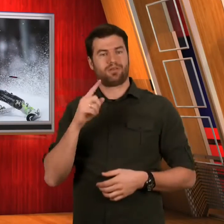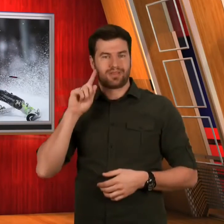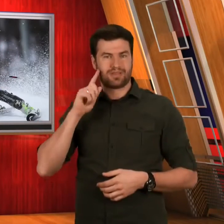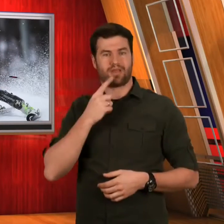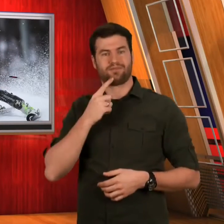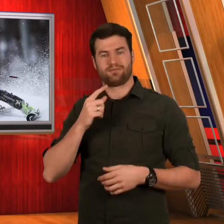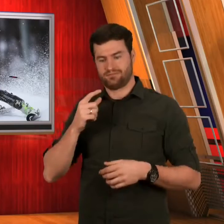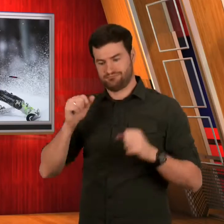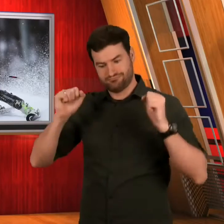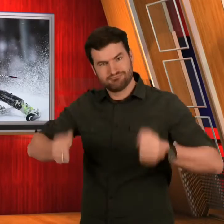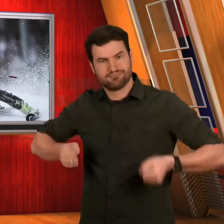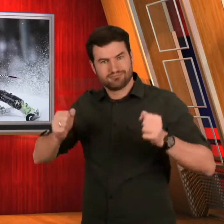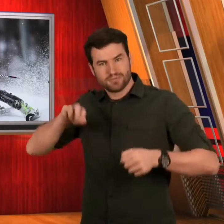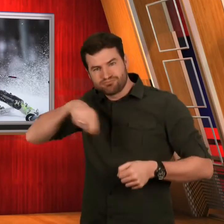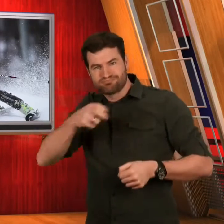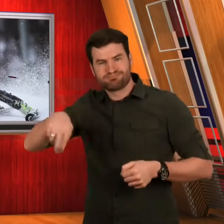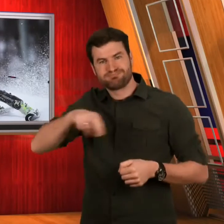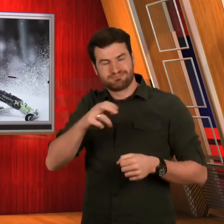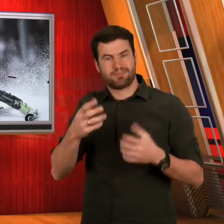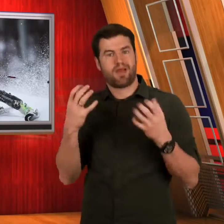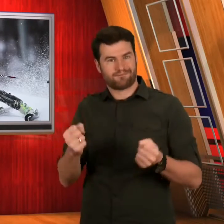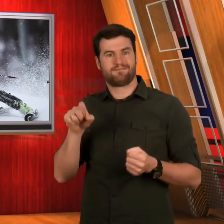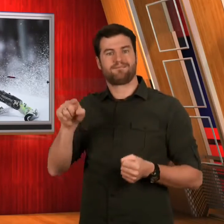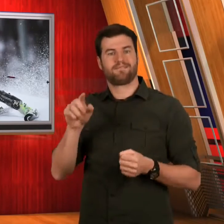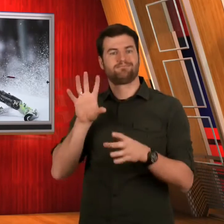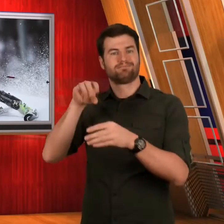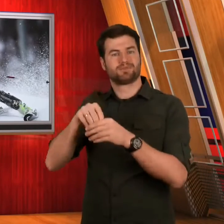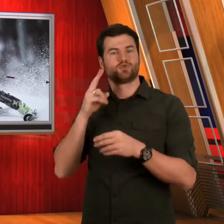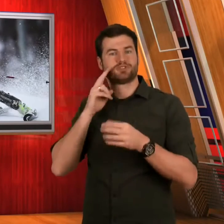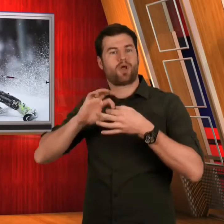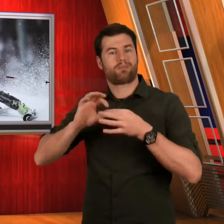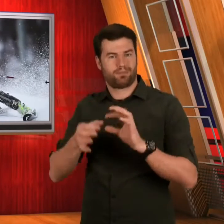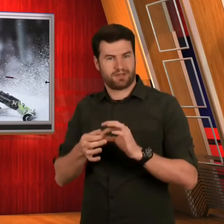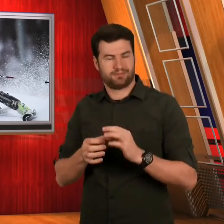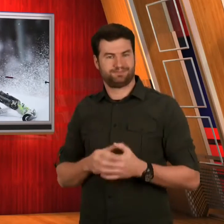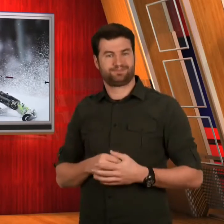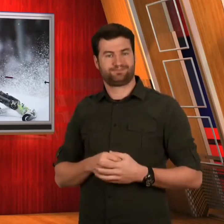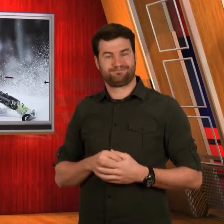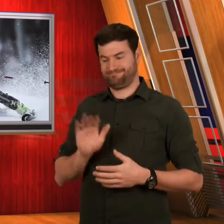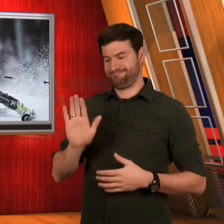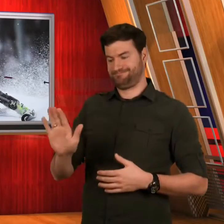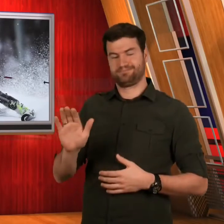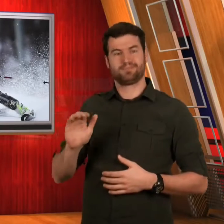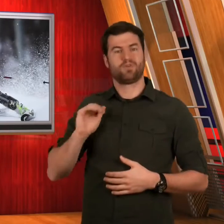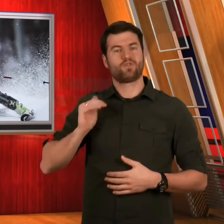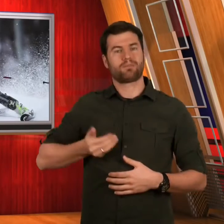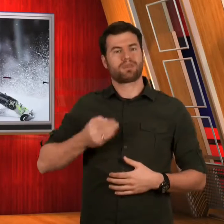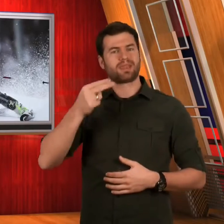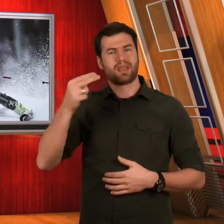A Deaf Alpine Skier was discovered at the Sochi Olympics!